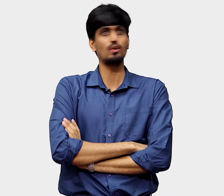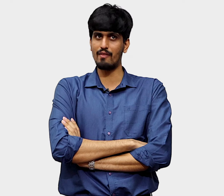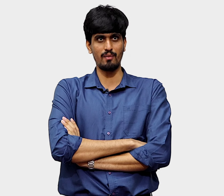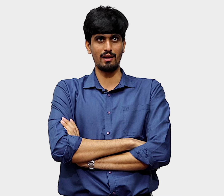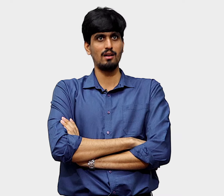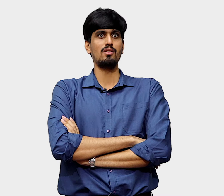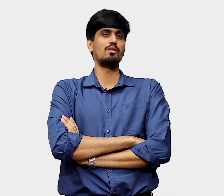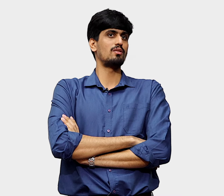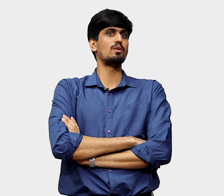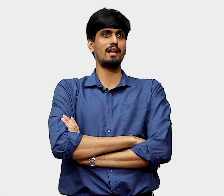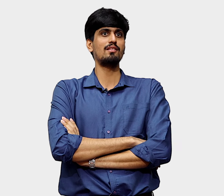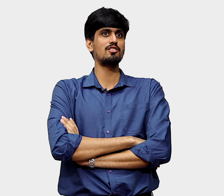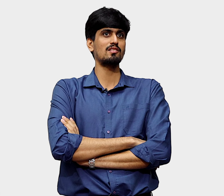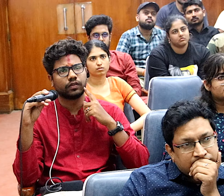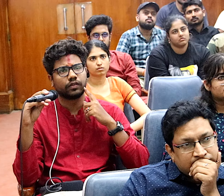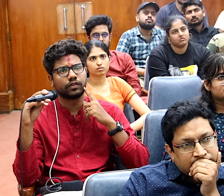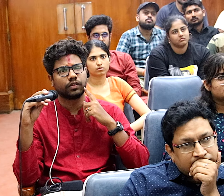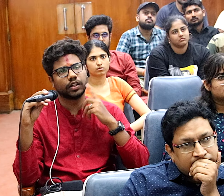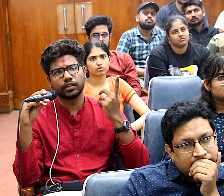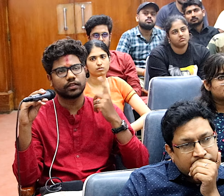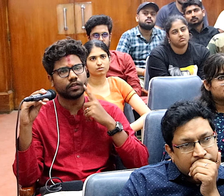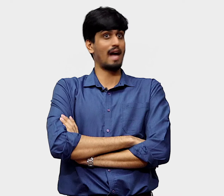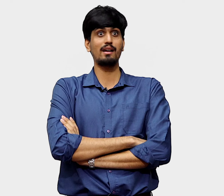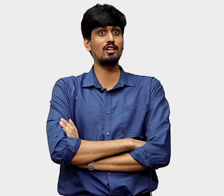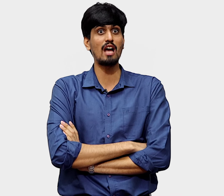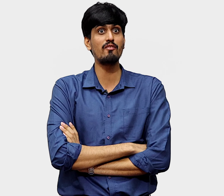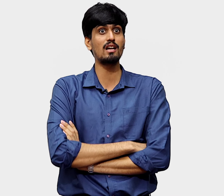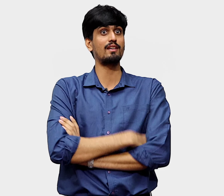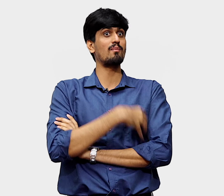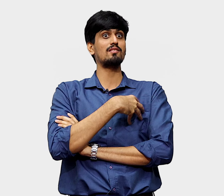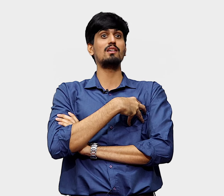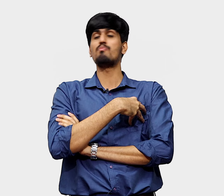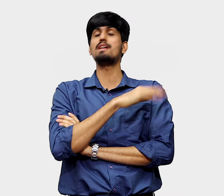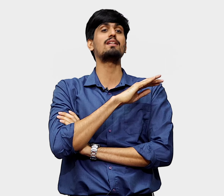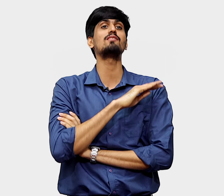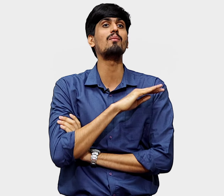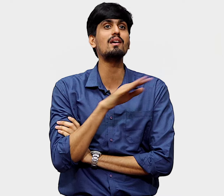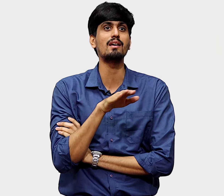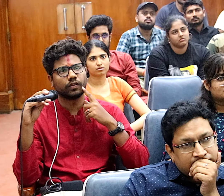You have eaten meat. You agree it's delicious? Yes. I agree too, I'm a vegan for 10 plus years, meat tastes amazing.